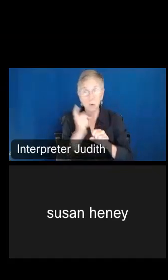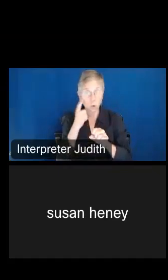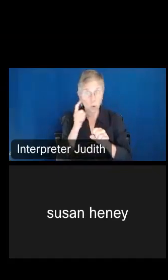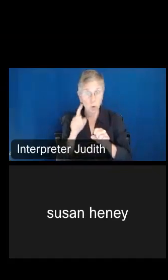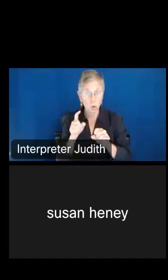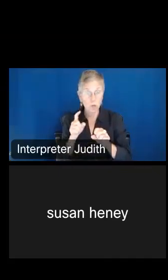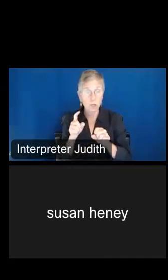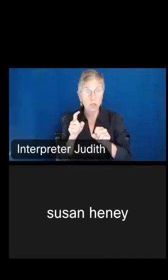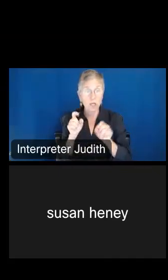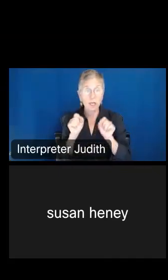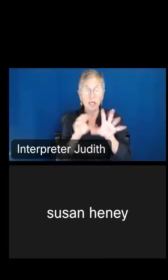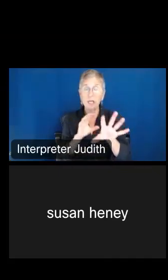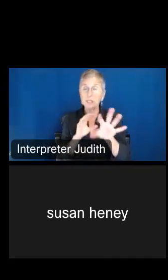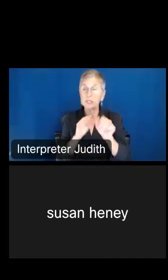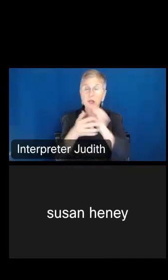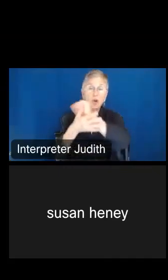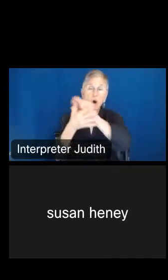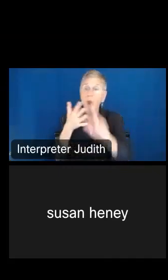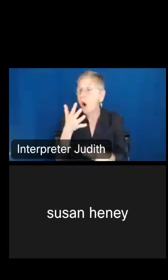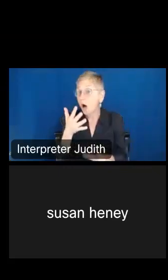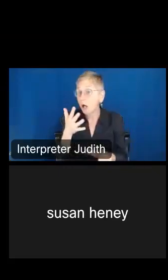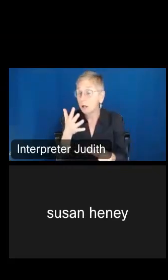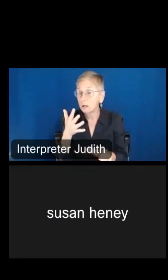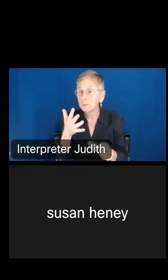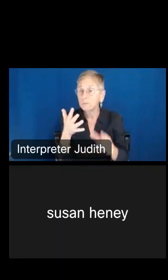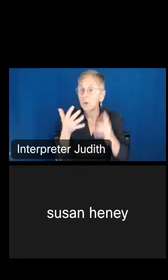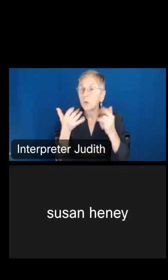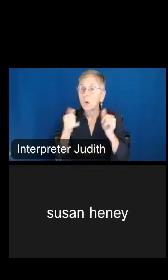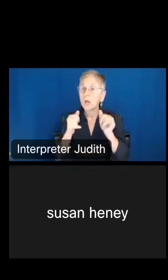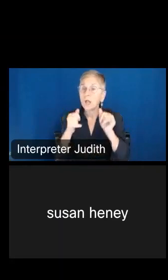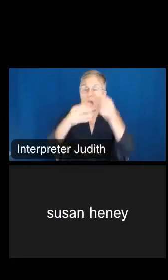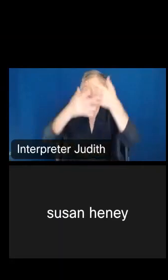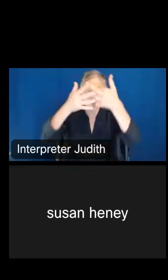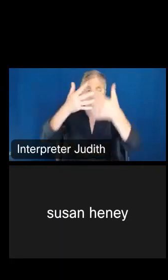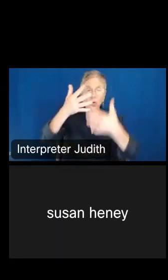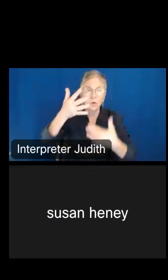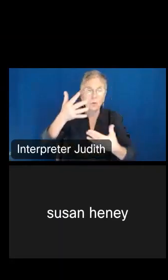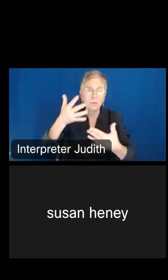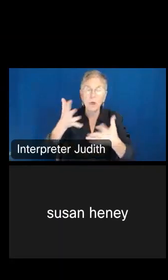easily select all of them. And as I go through, I did want to point out one thing. When you